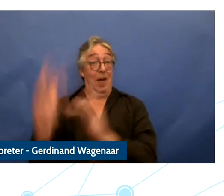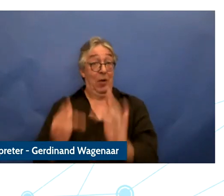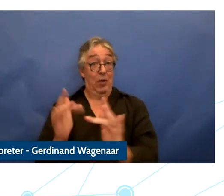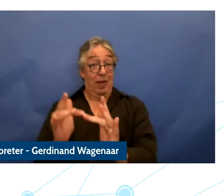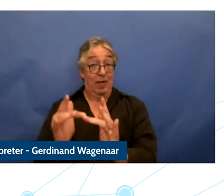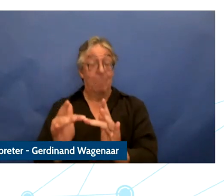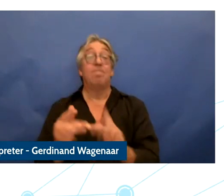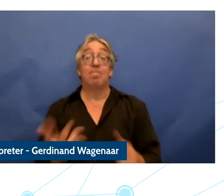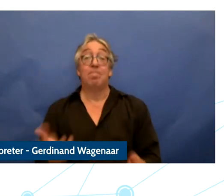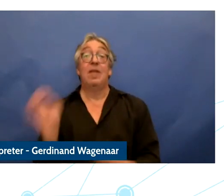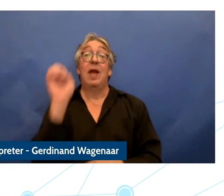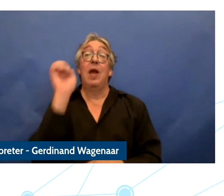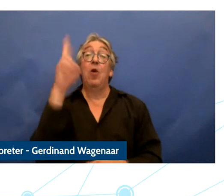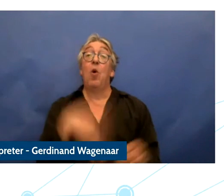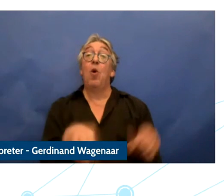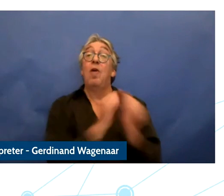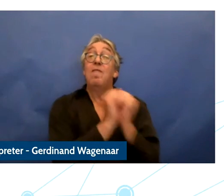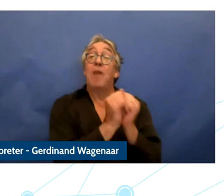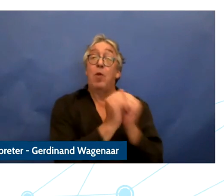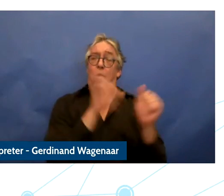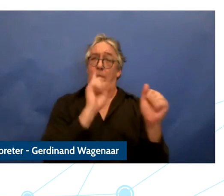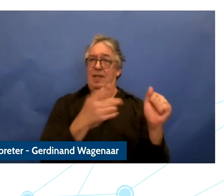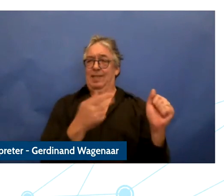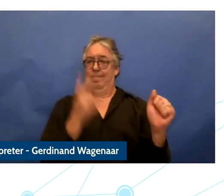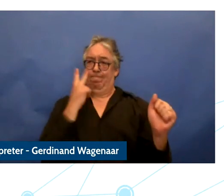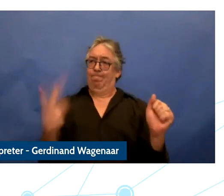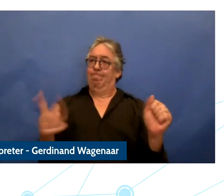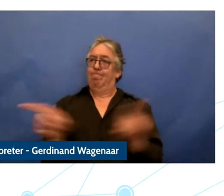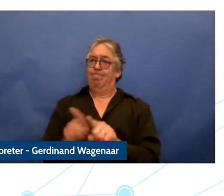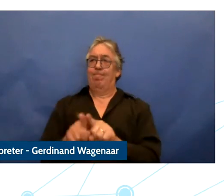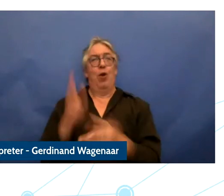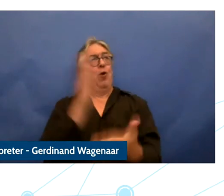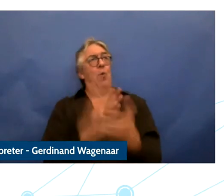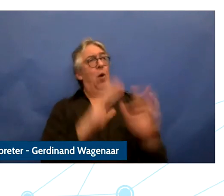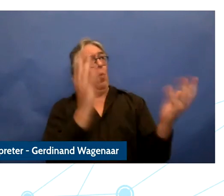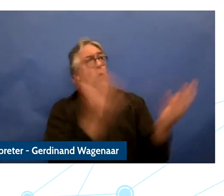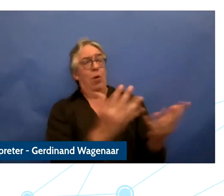EU values should be reflected in the online space as in the real world and